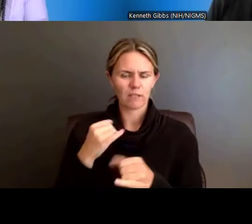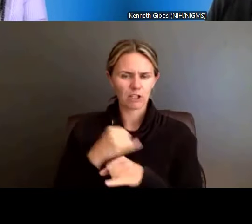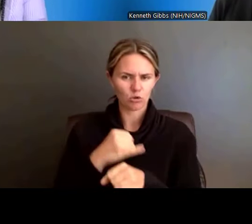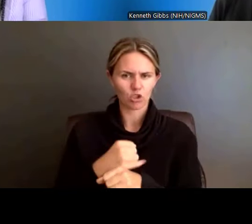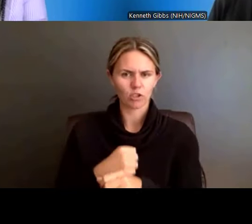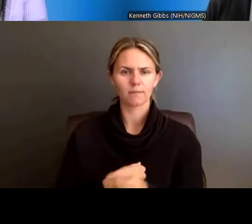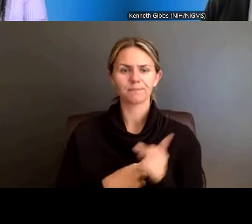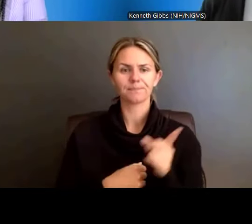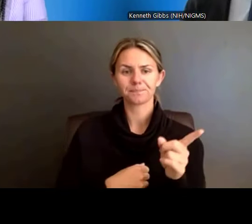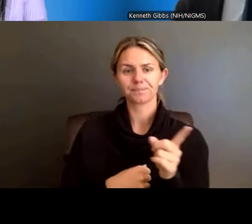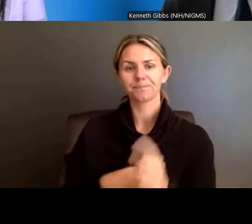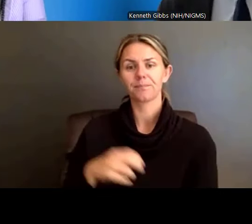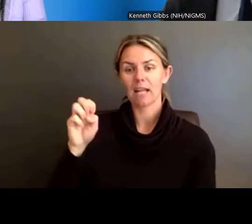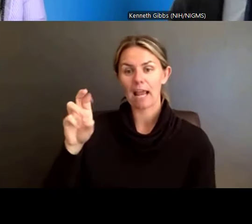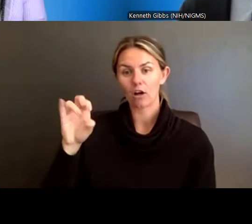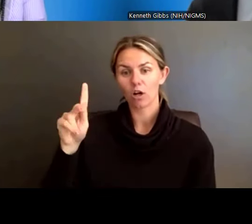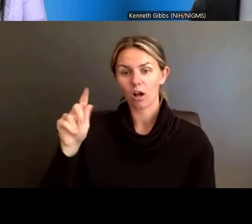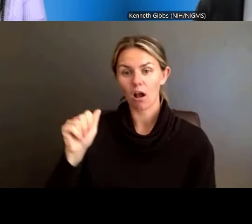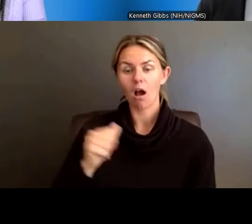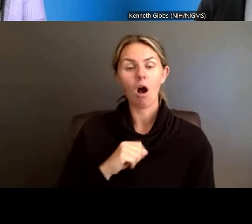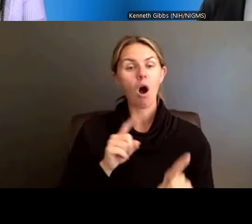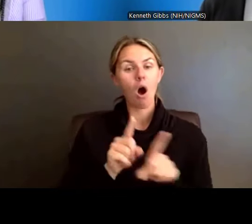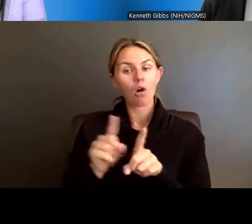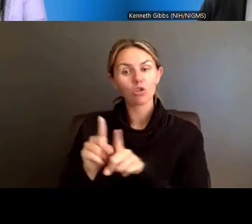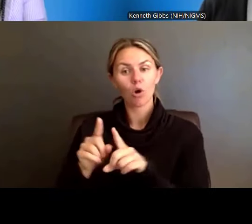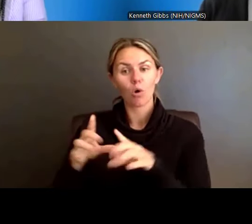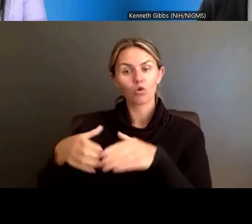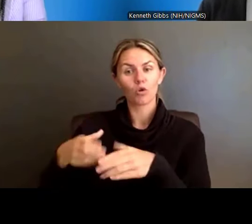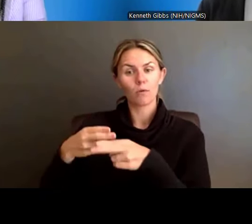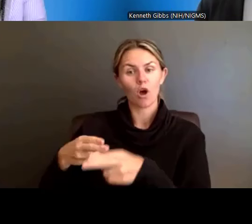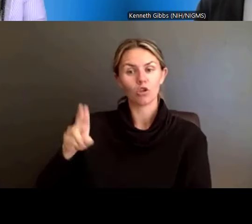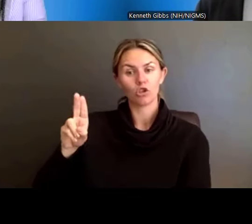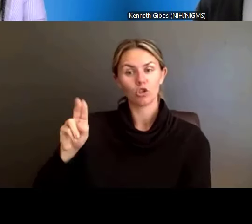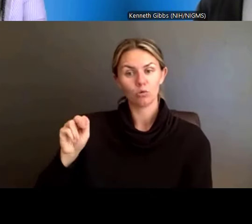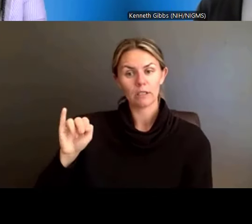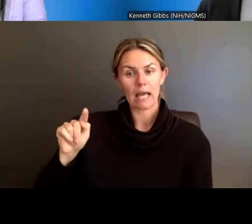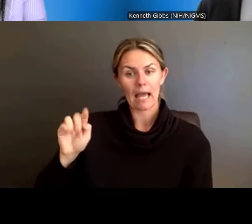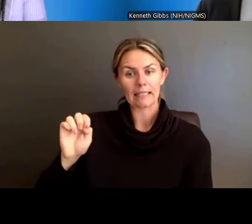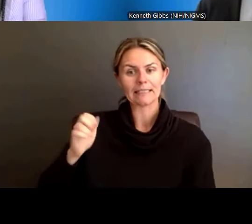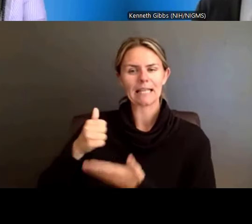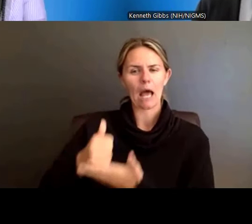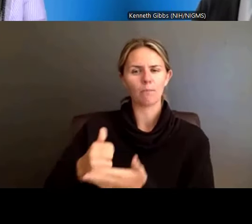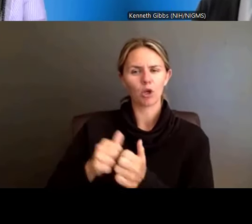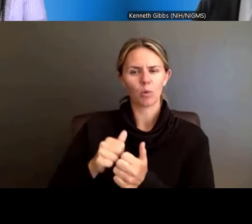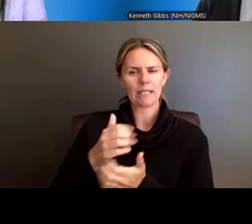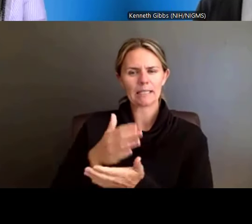and they can also be found on the UNITE, I think it's Ending Structural Racism website,